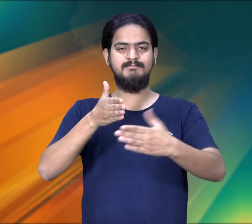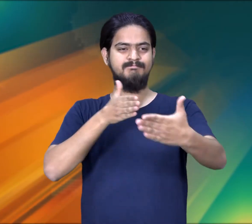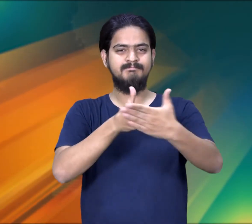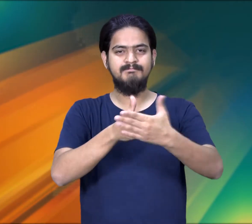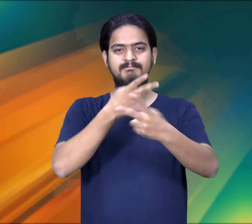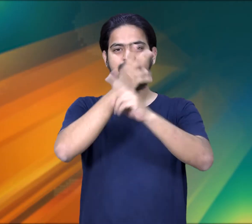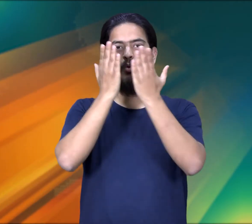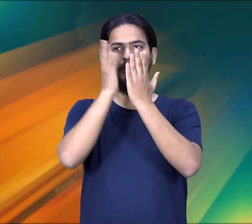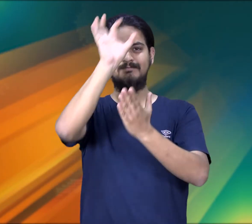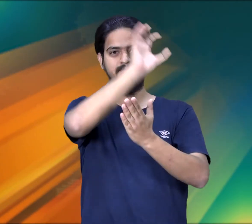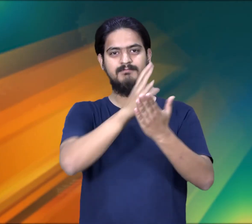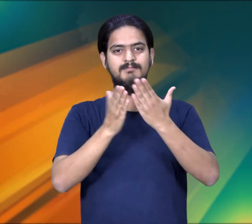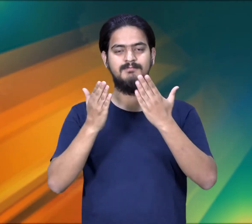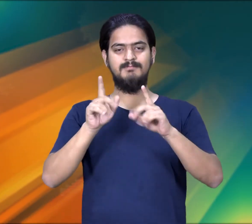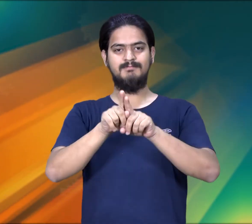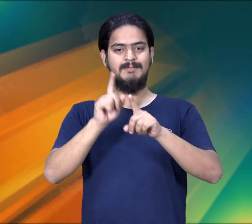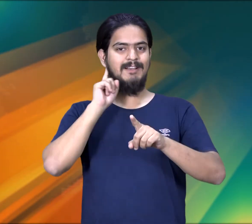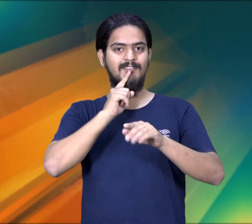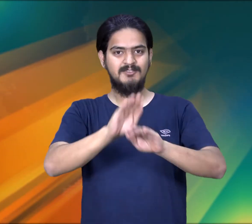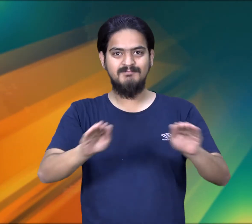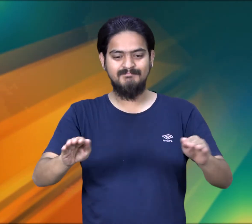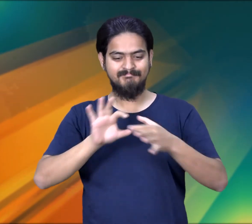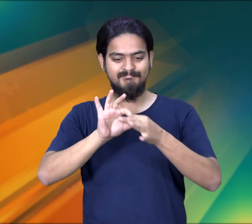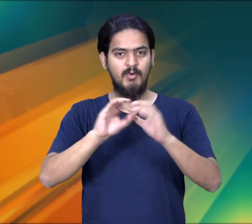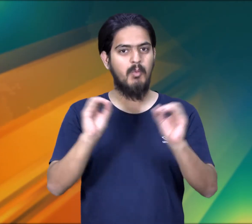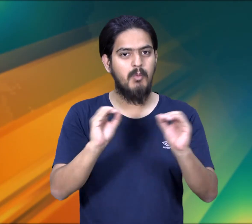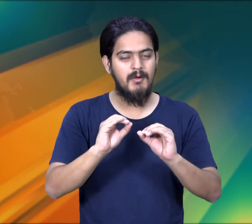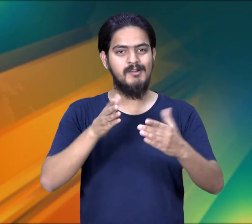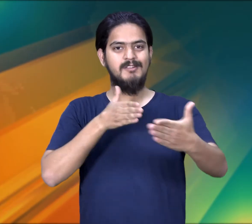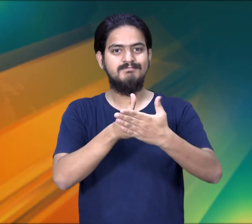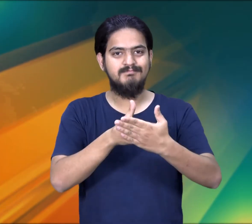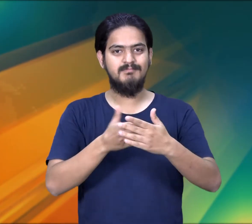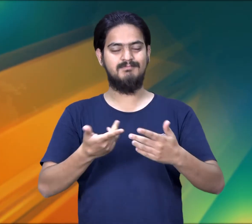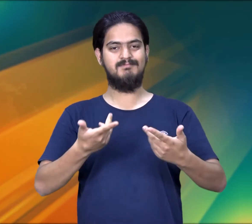You all have experienced in different schools in India - how deaf children have